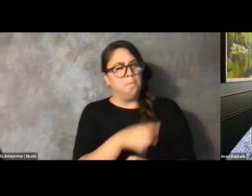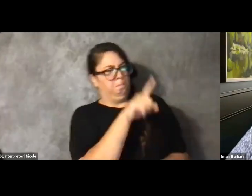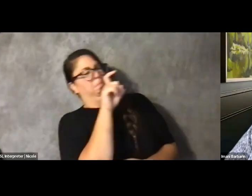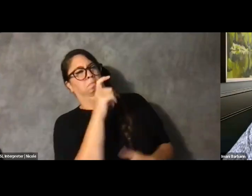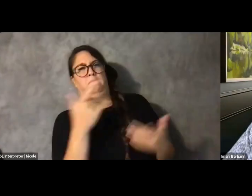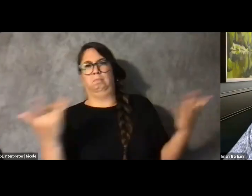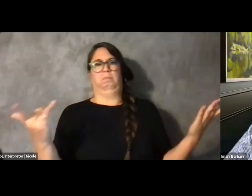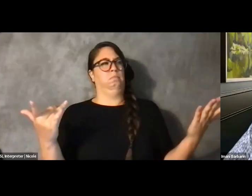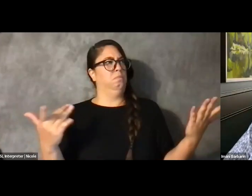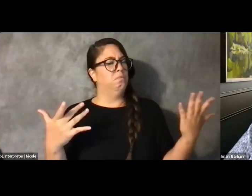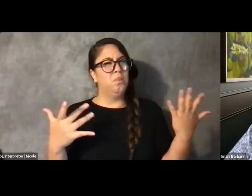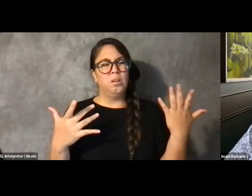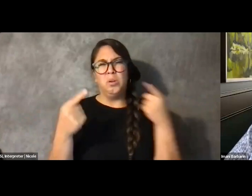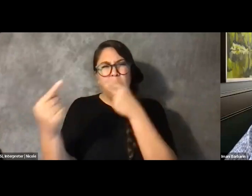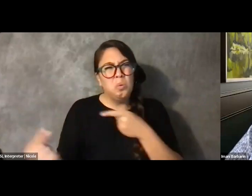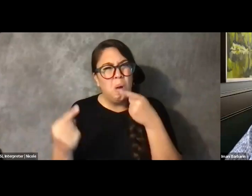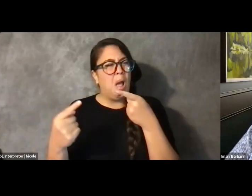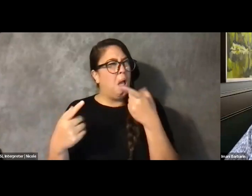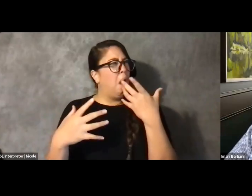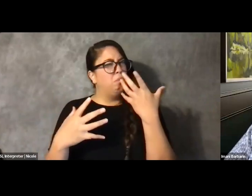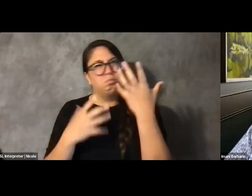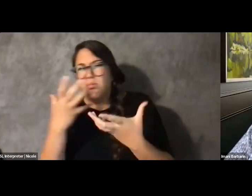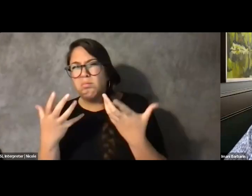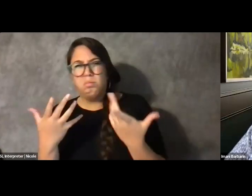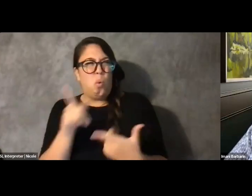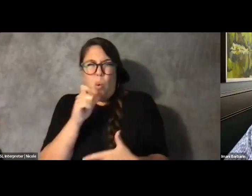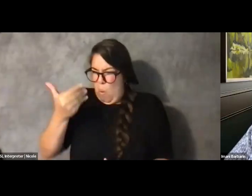I had no idea where exactly I was supposed to be and who I was supposed to be.